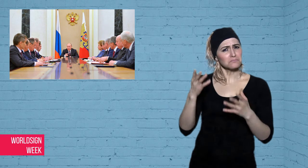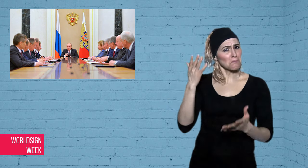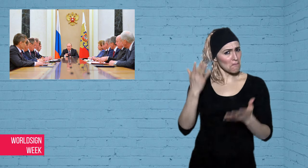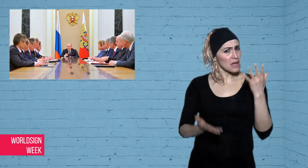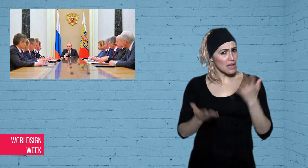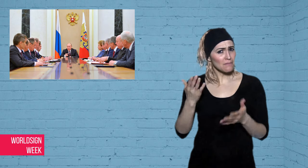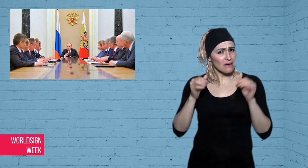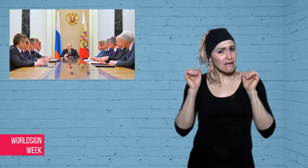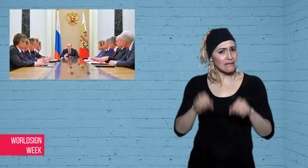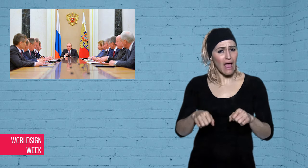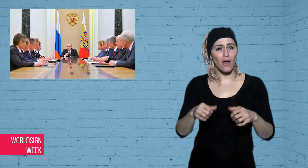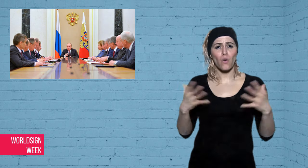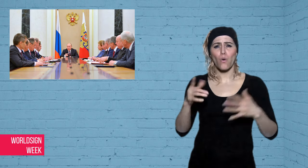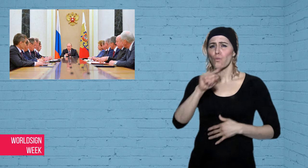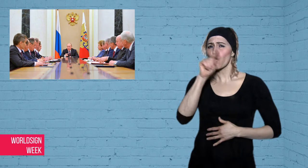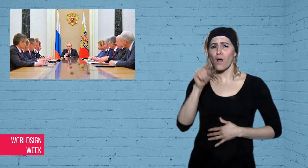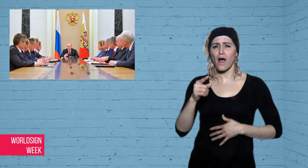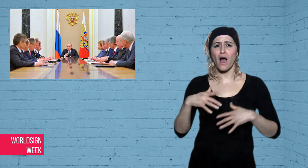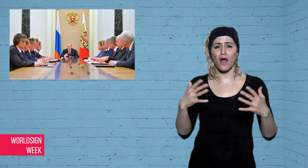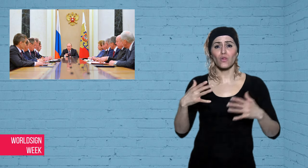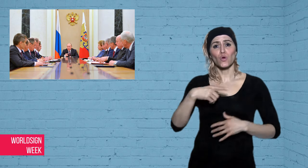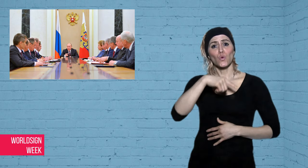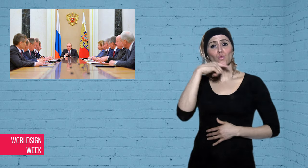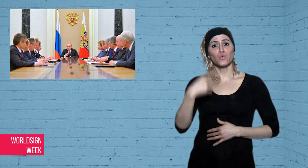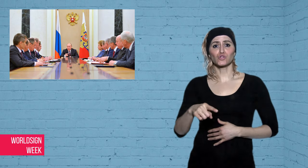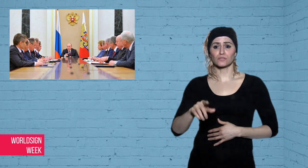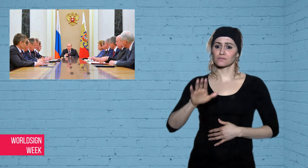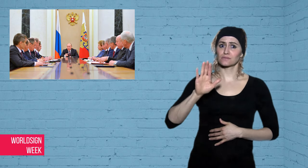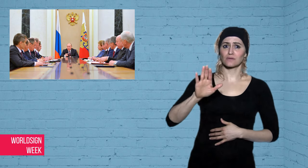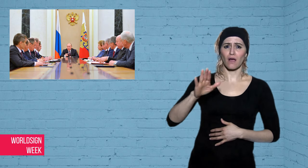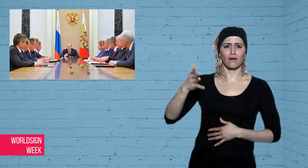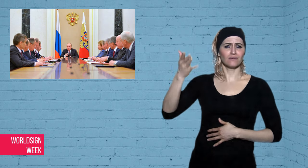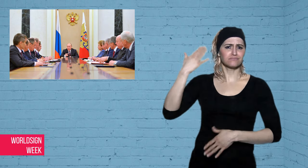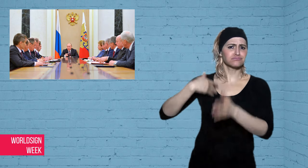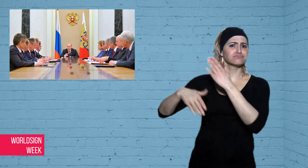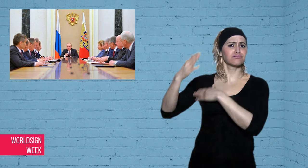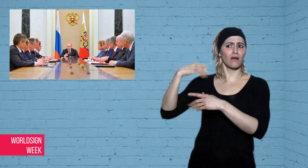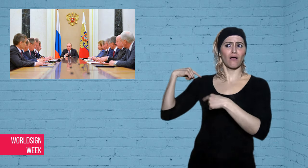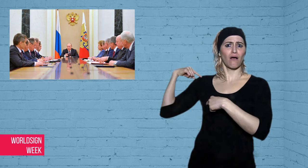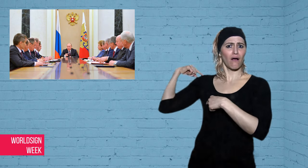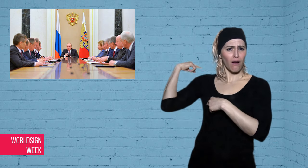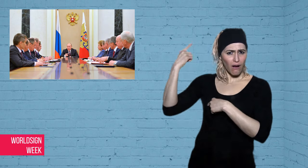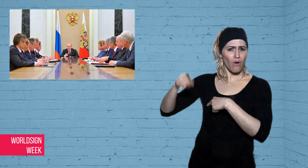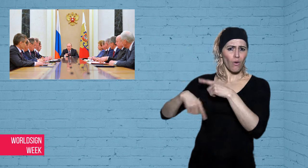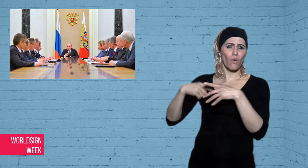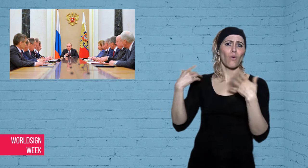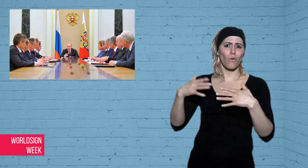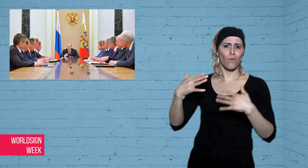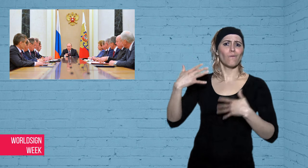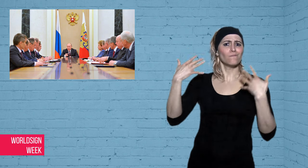long and complicated history of